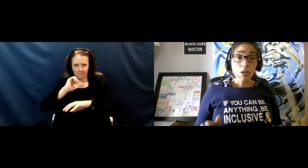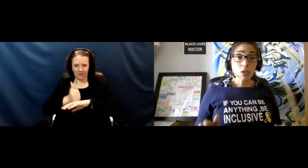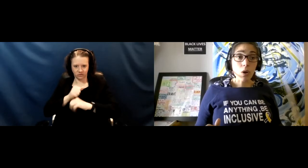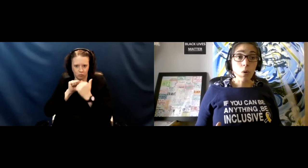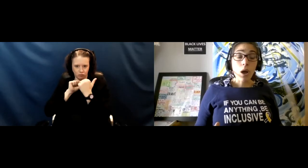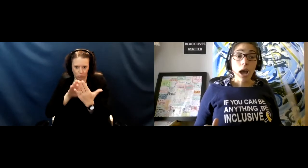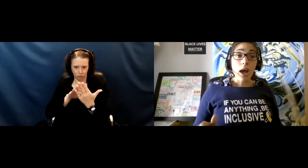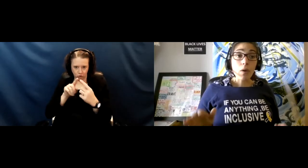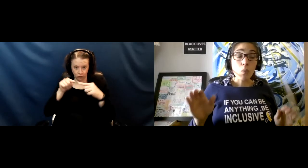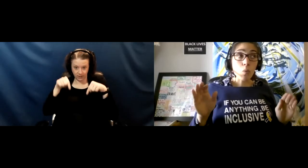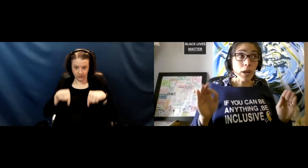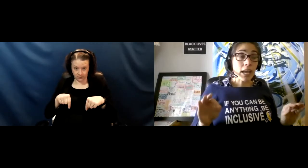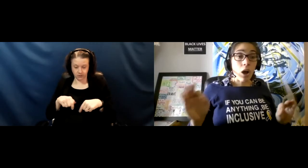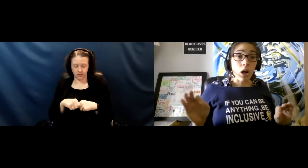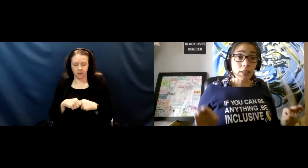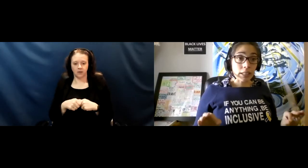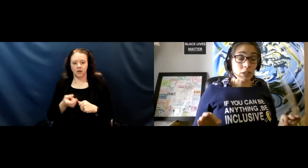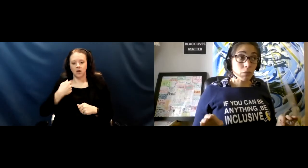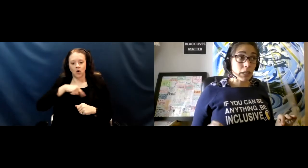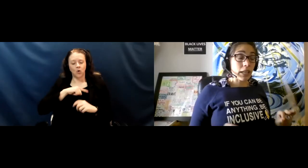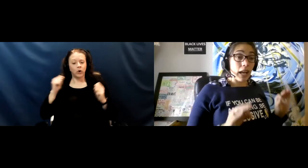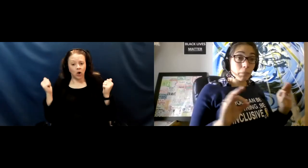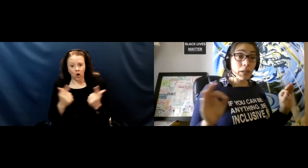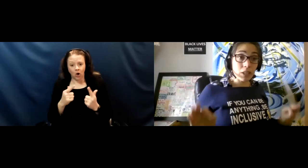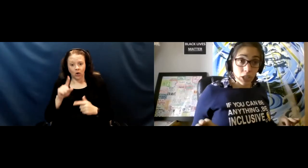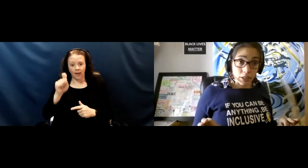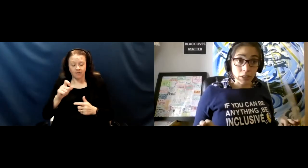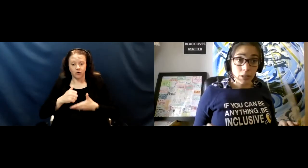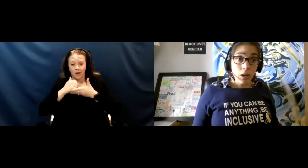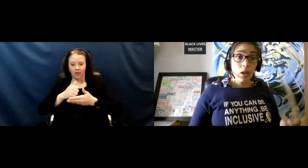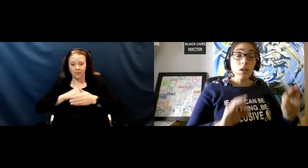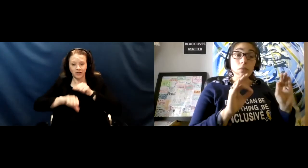So we all need to be helping each other, wear masks,